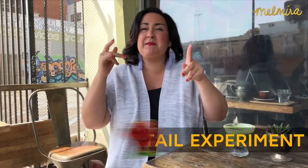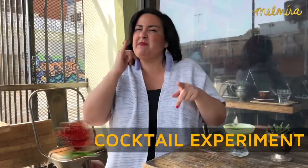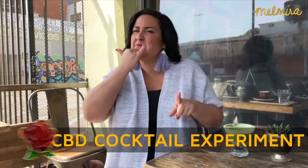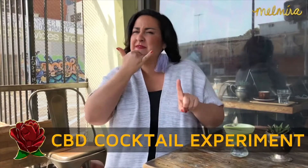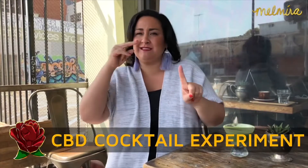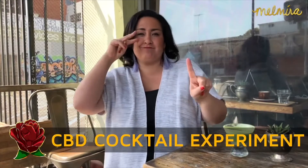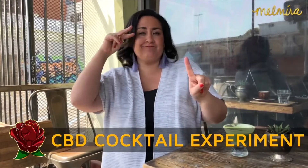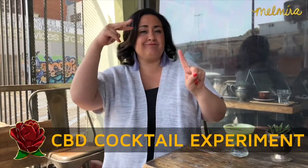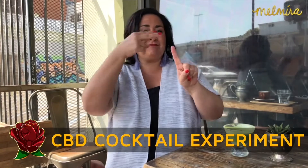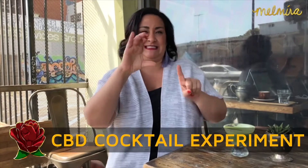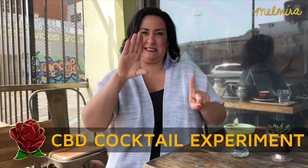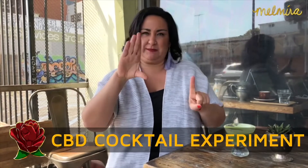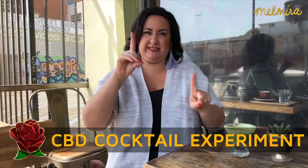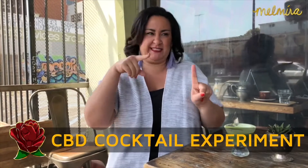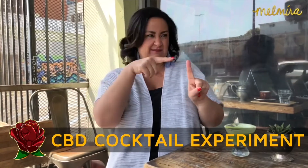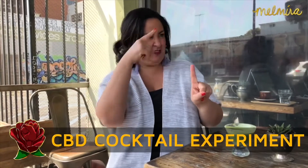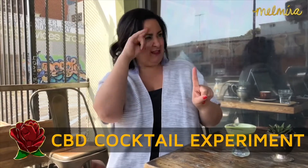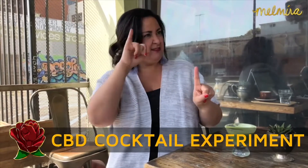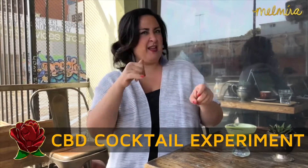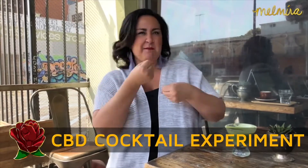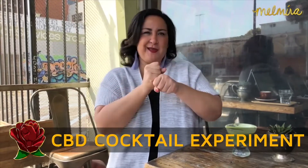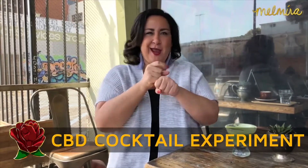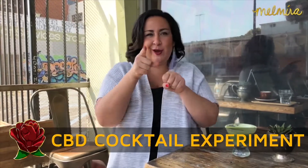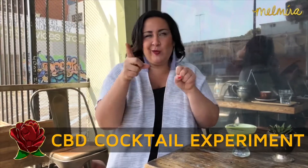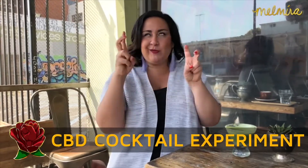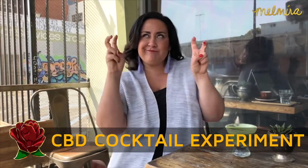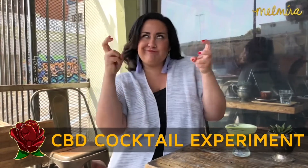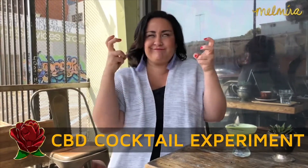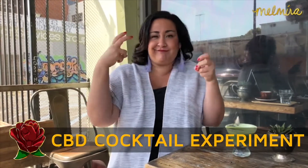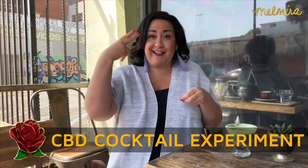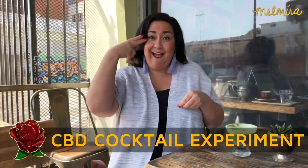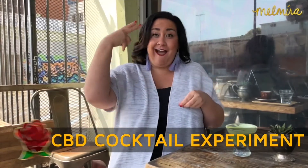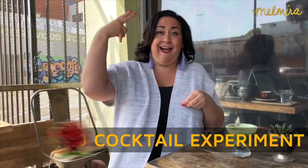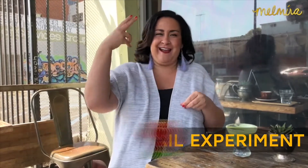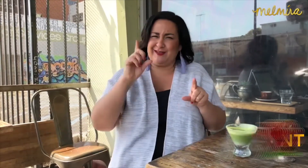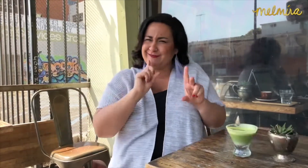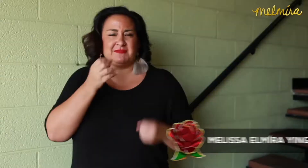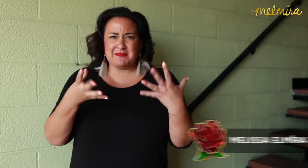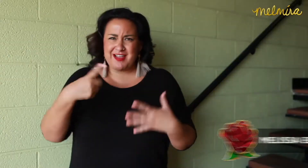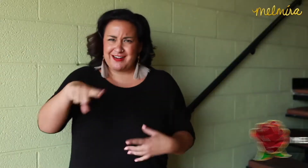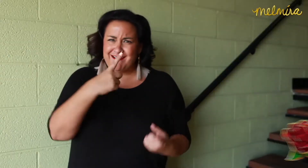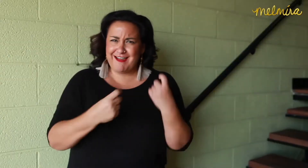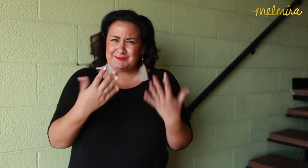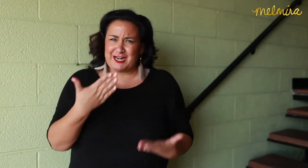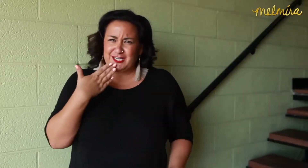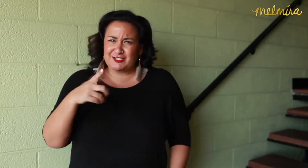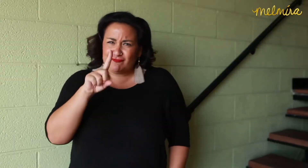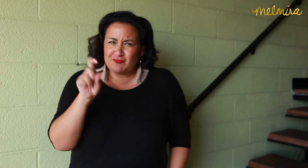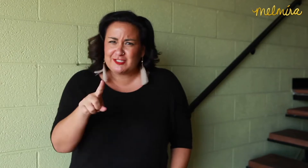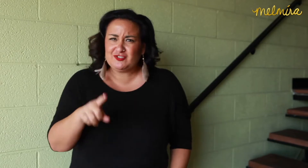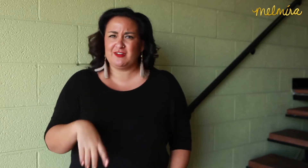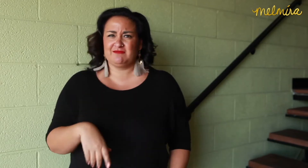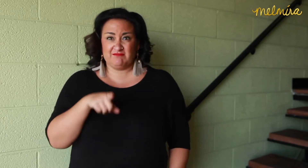People have the misconception that CBD makes you high. Many of you asked me some great questions.